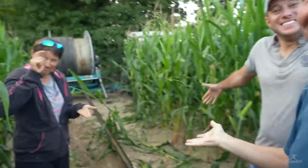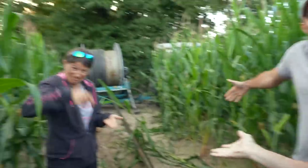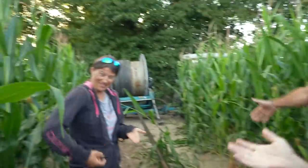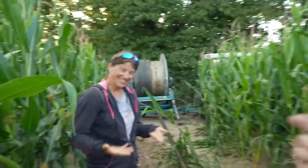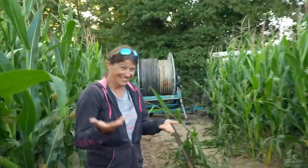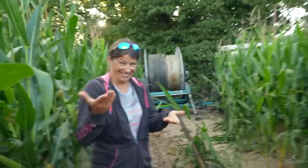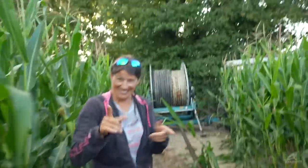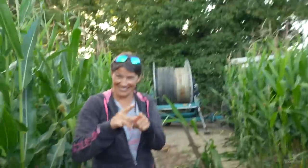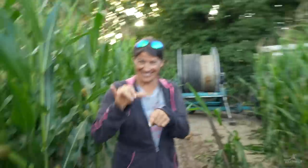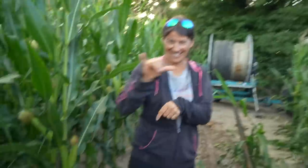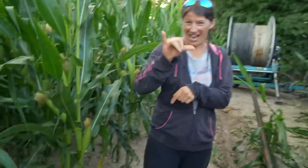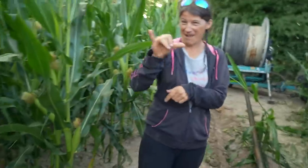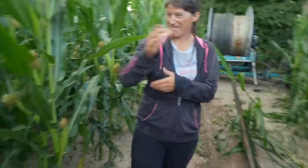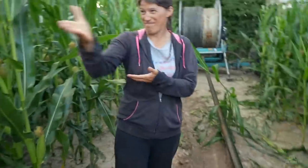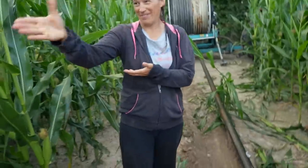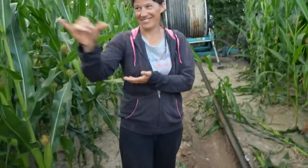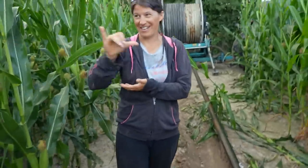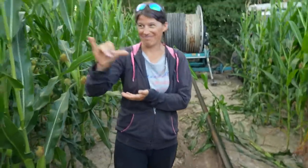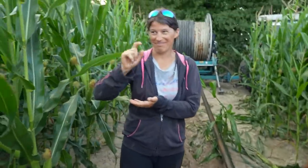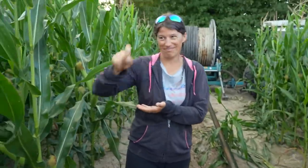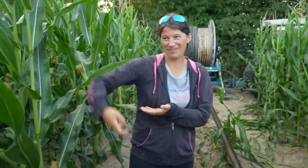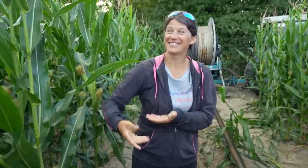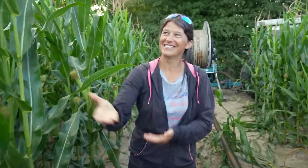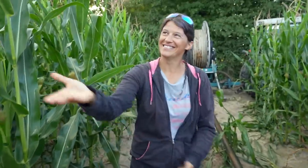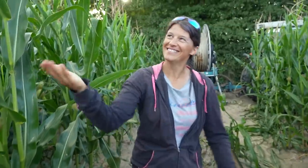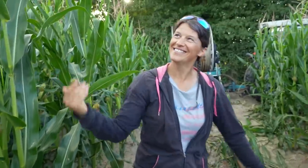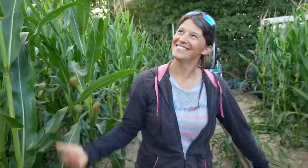Right. We’re the same as this corn.